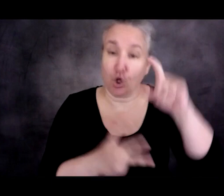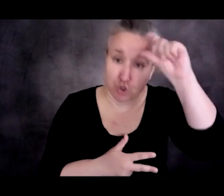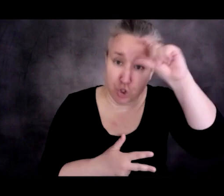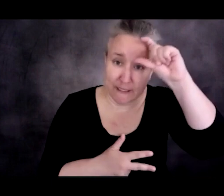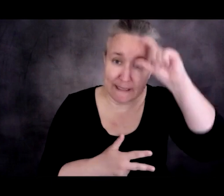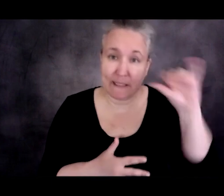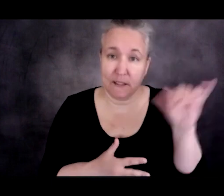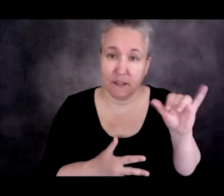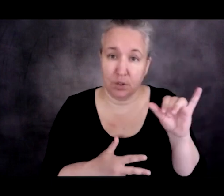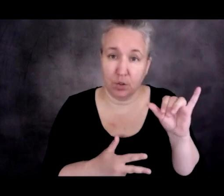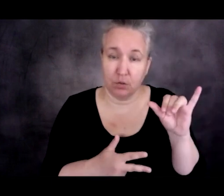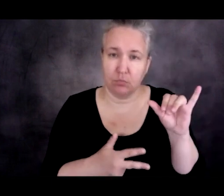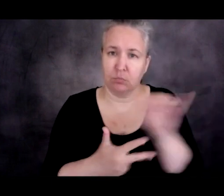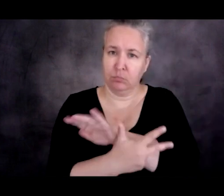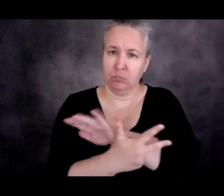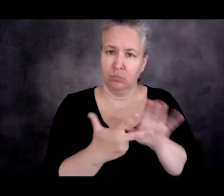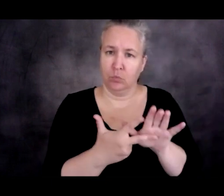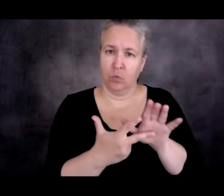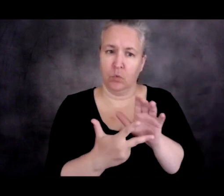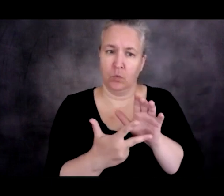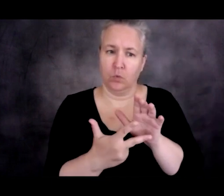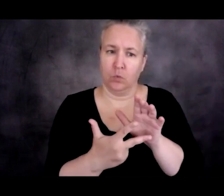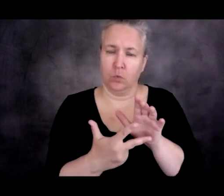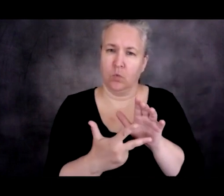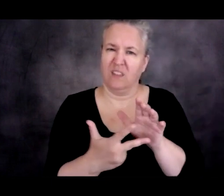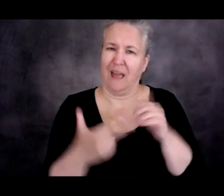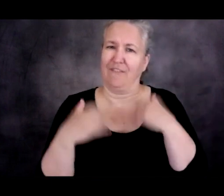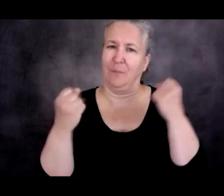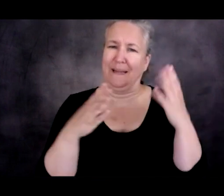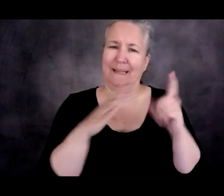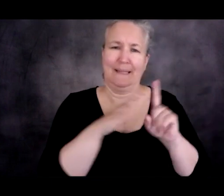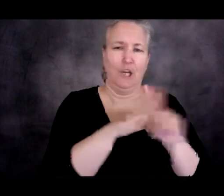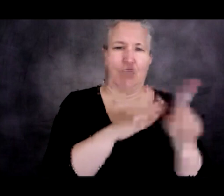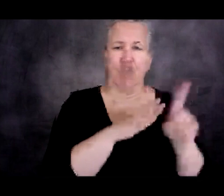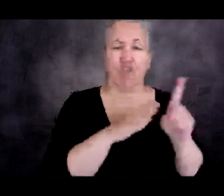have large refugee or-- "asylum" isn't quite the right word,